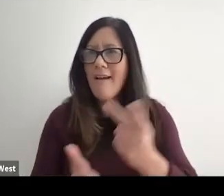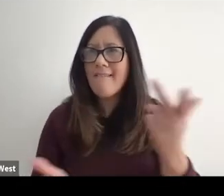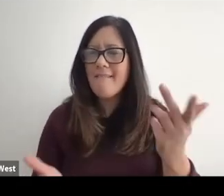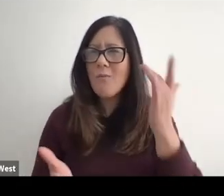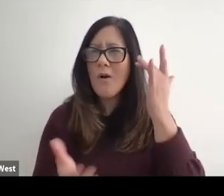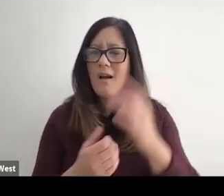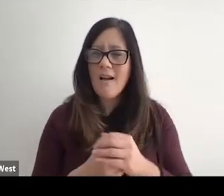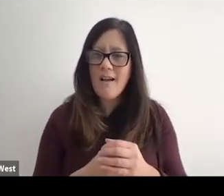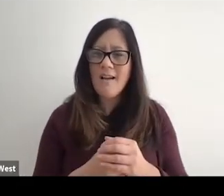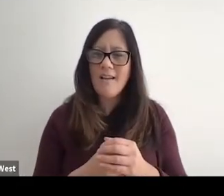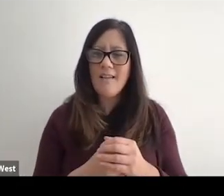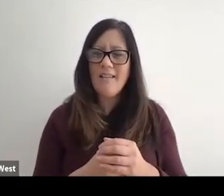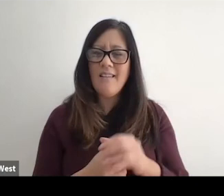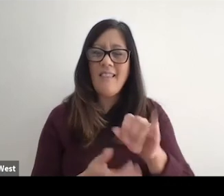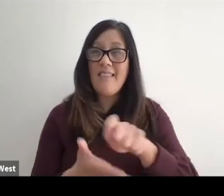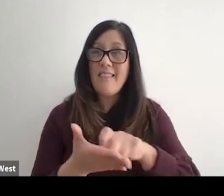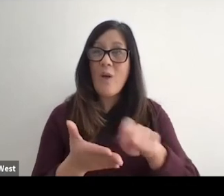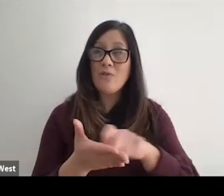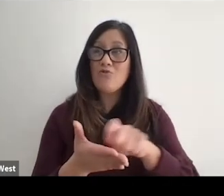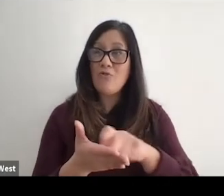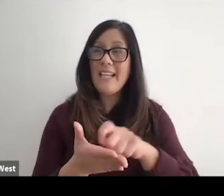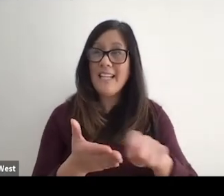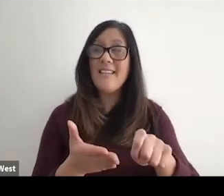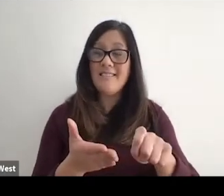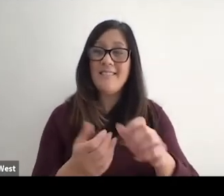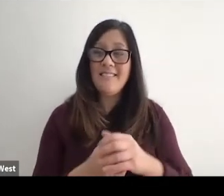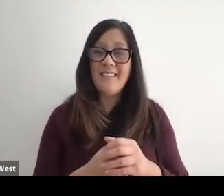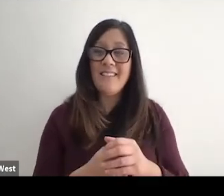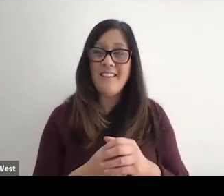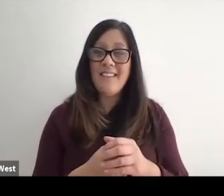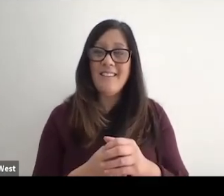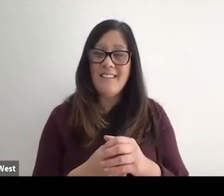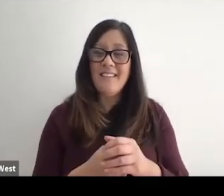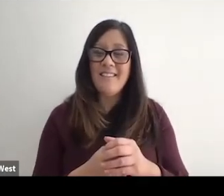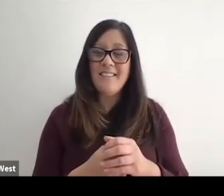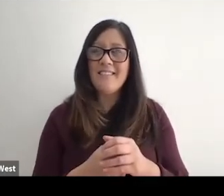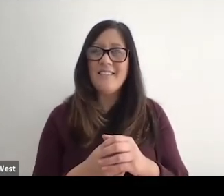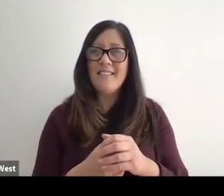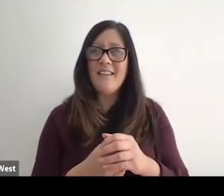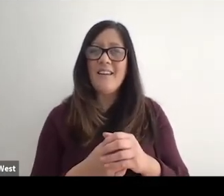really written among on the American Disability Act. Laws and rules. And so I think it's just kind